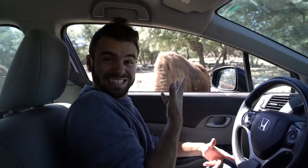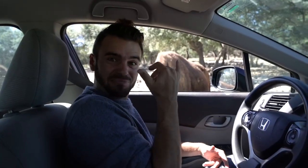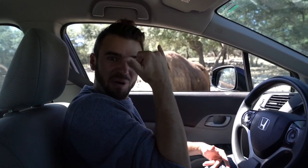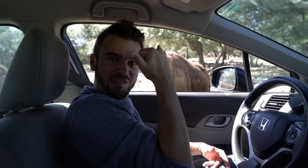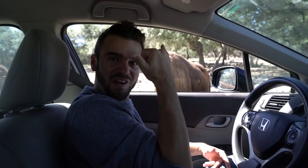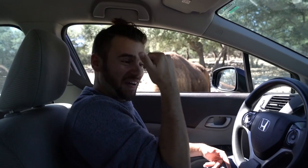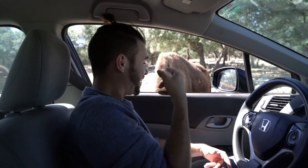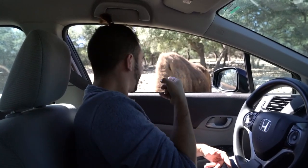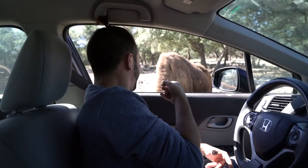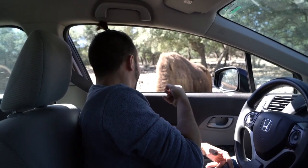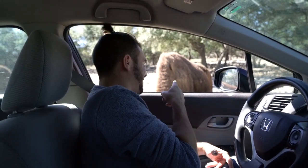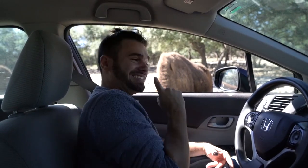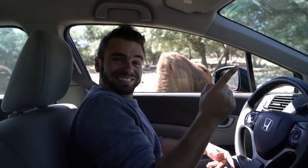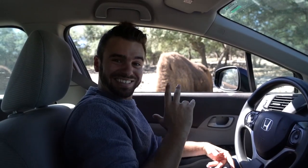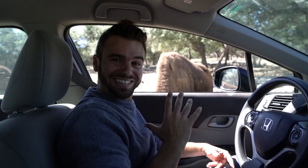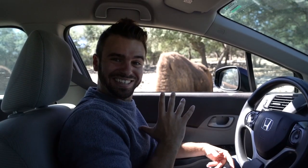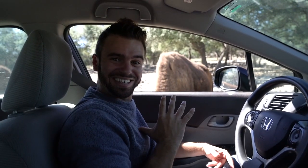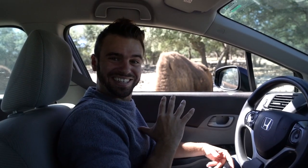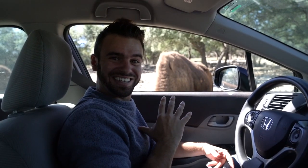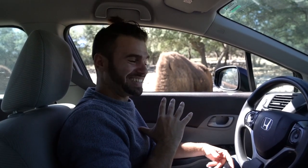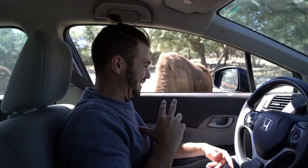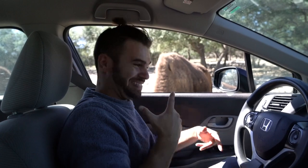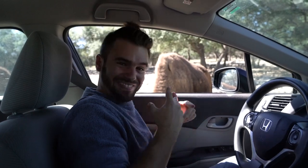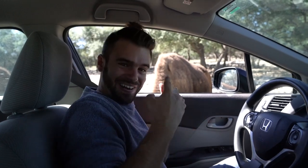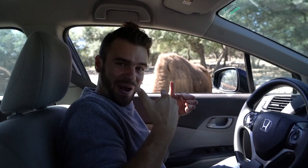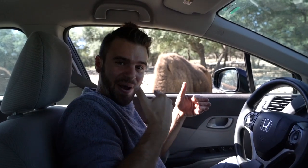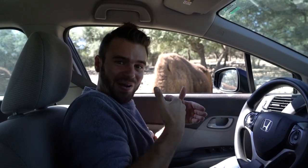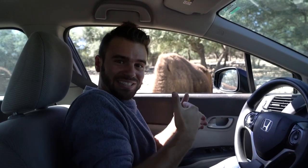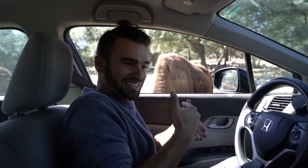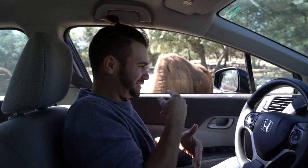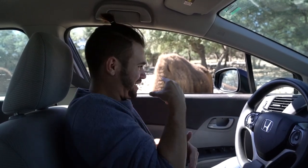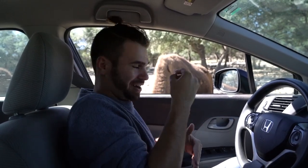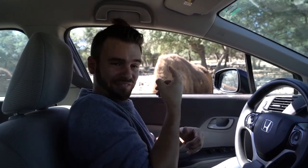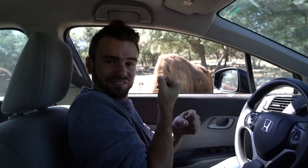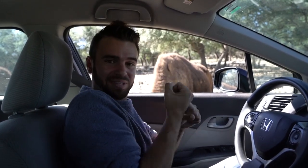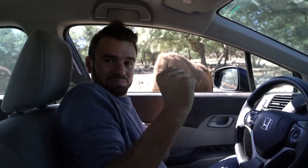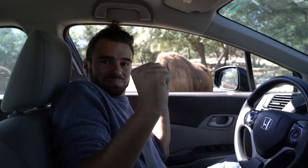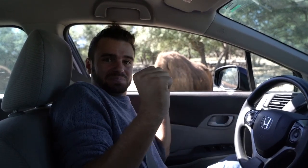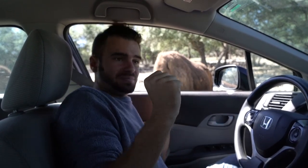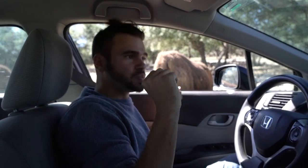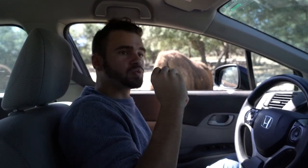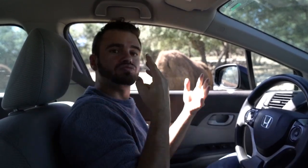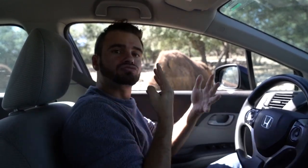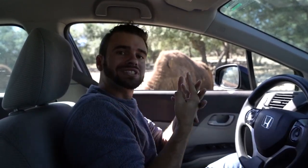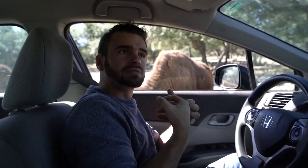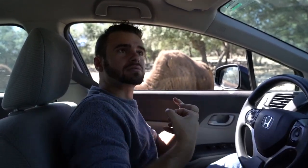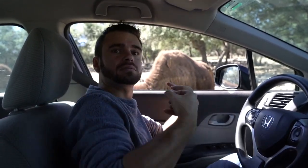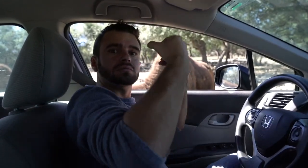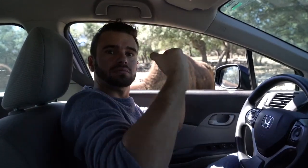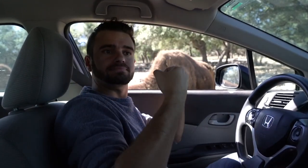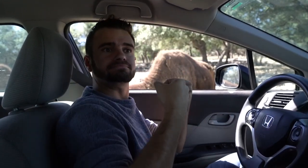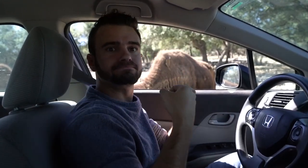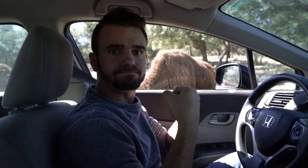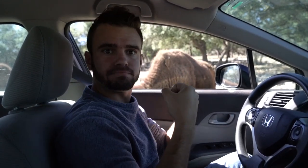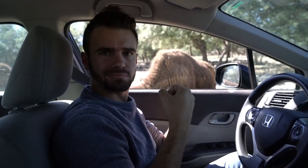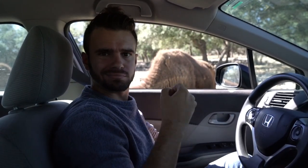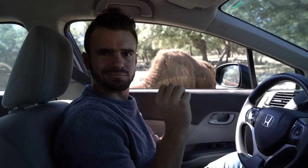It's Bison. It's so cool! This is close-view experience. Especially it gives them the freedom to walk anywhere in the safari park.